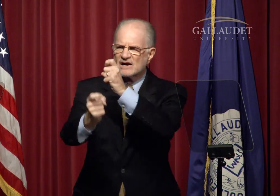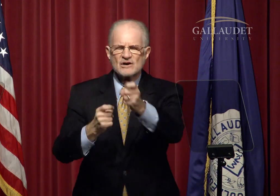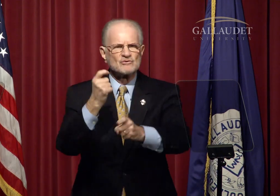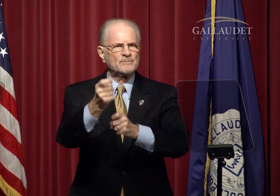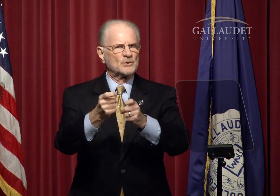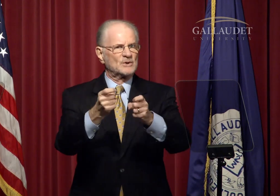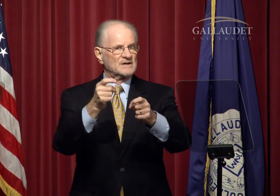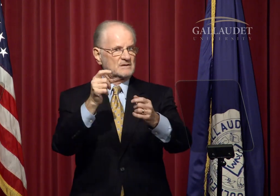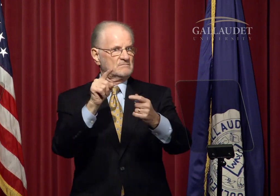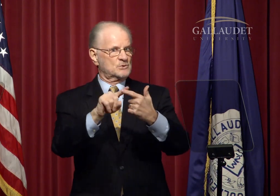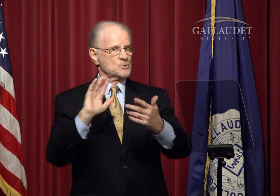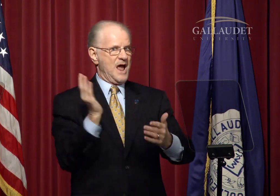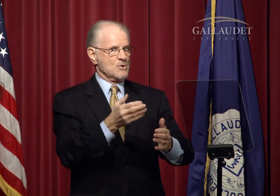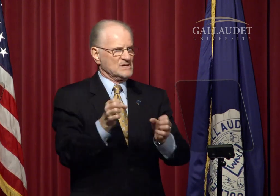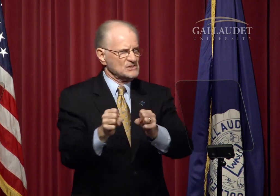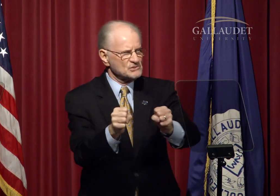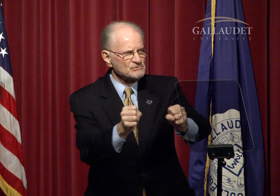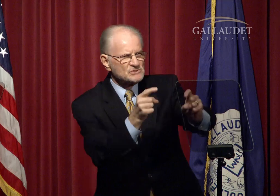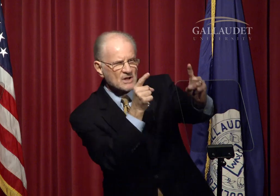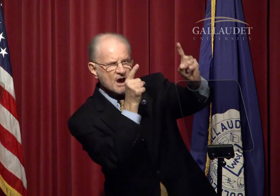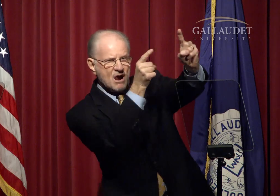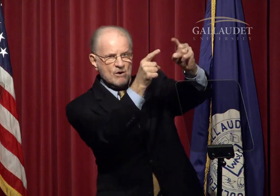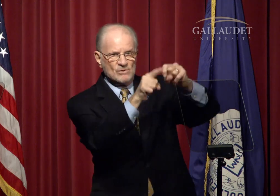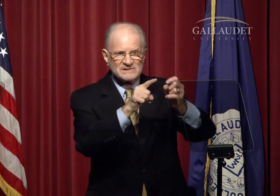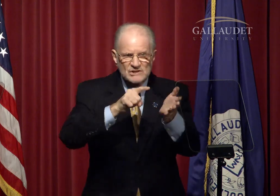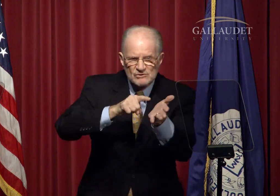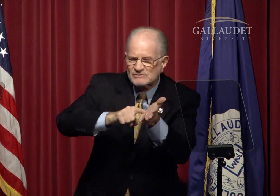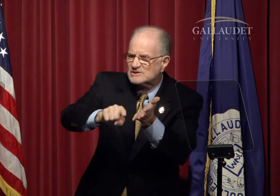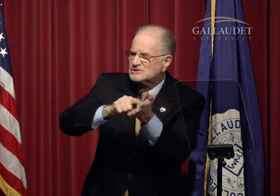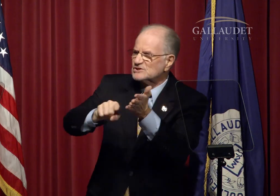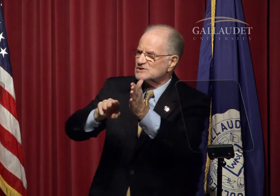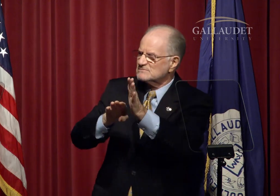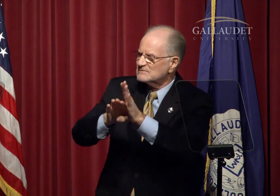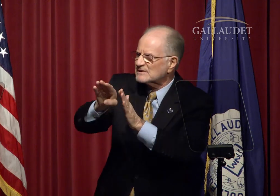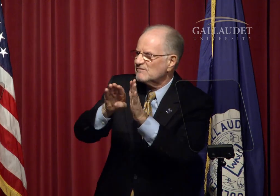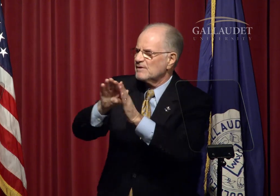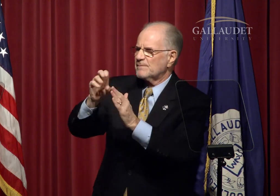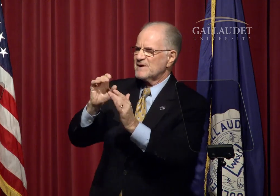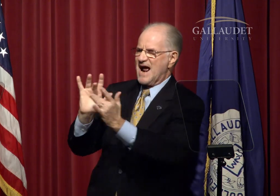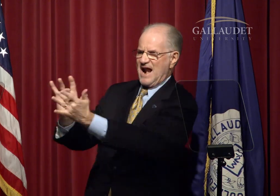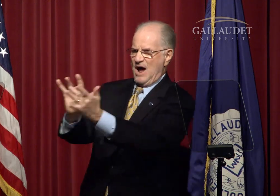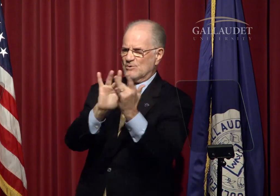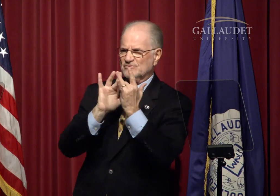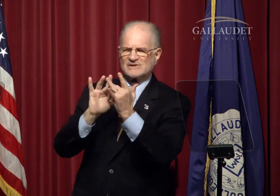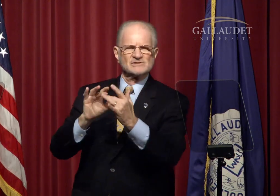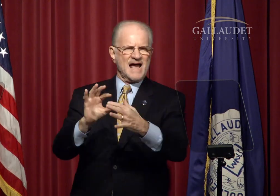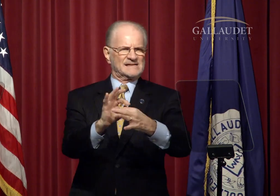are advancing knowledge and contributing to our strategic goals in research, development